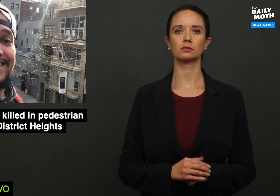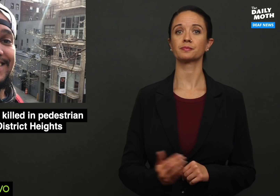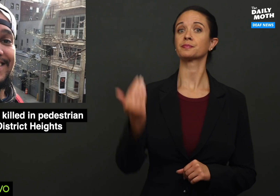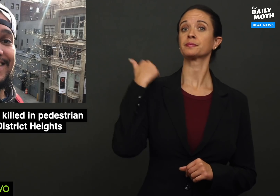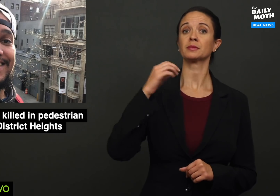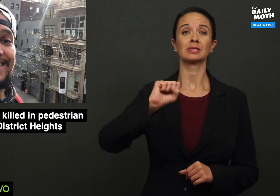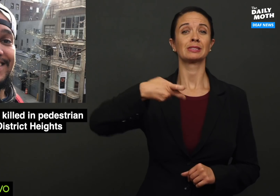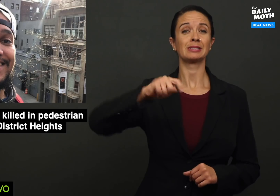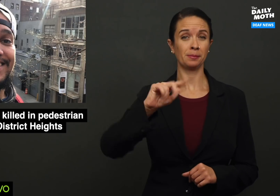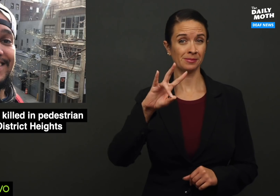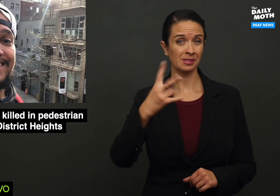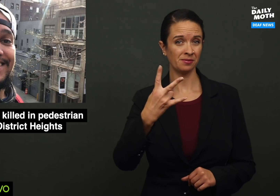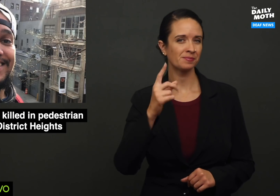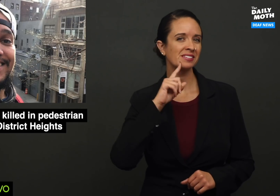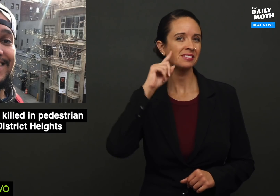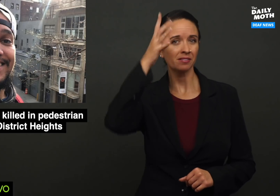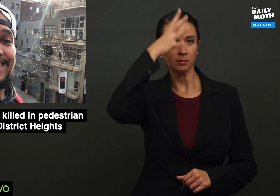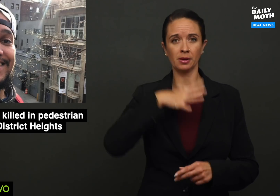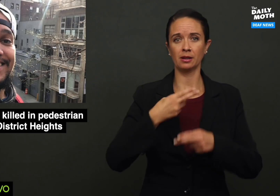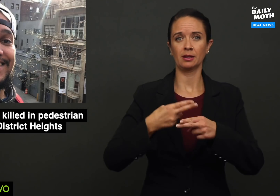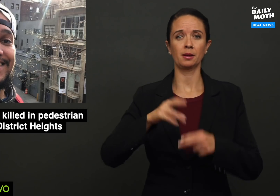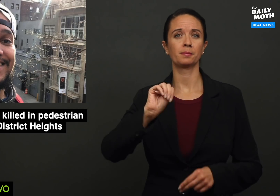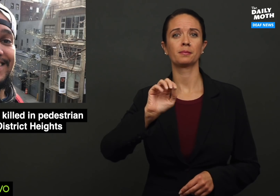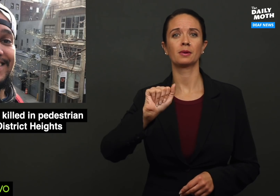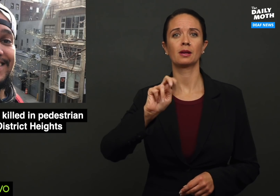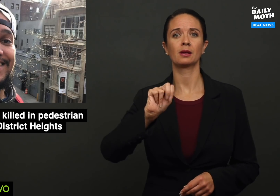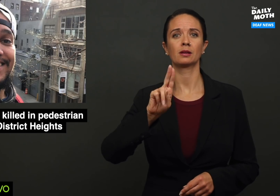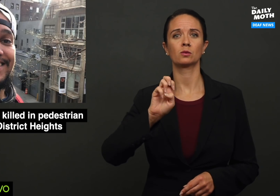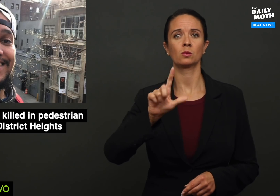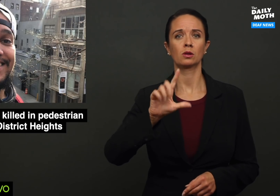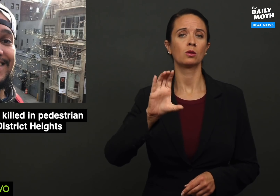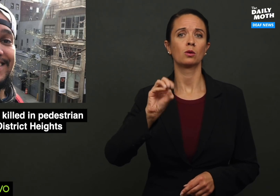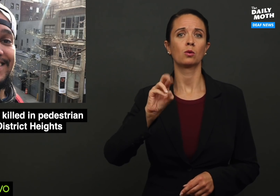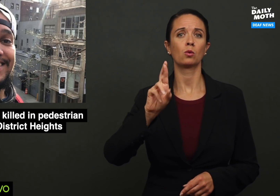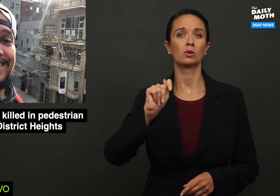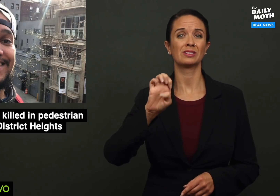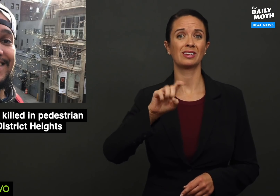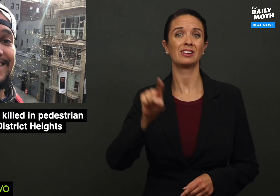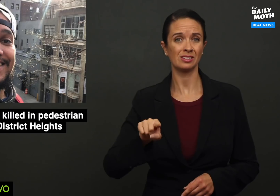On September 7th, a deaf man, Manuel Cortez,